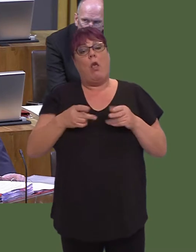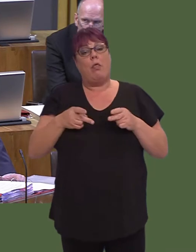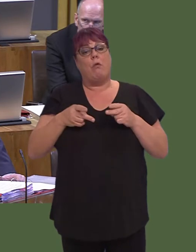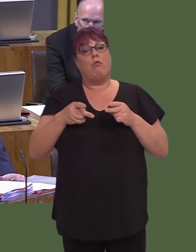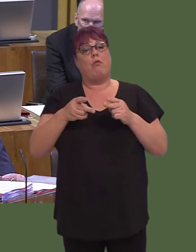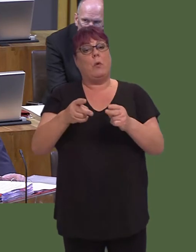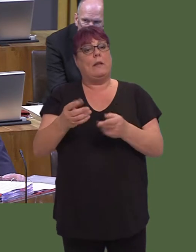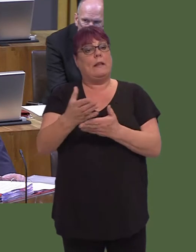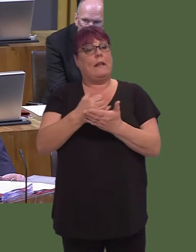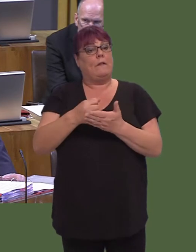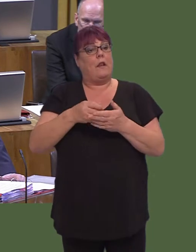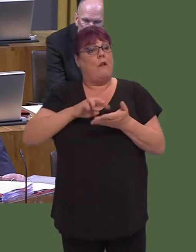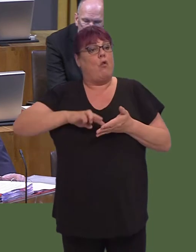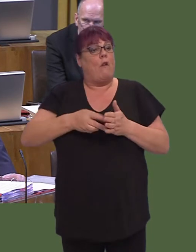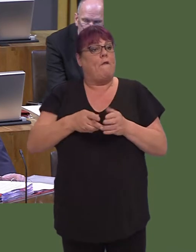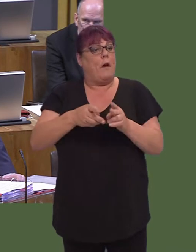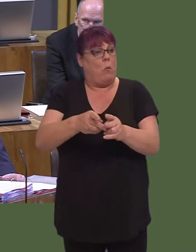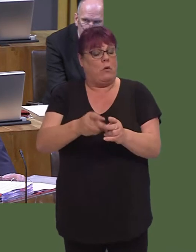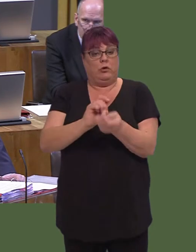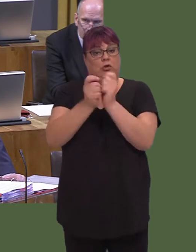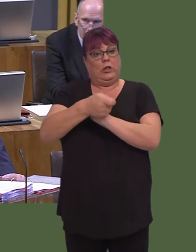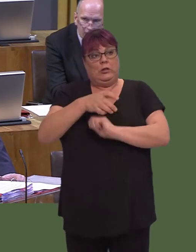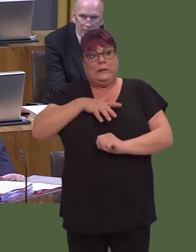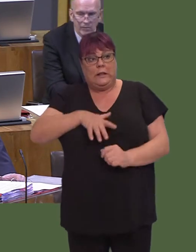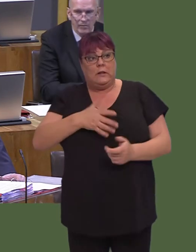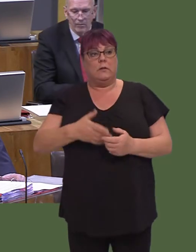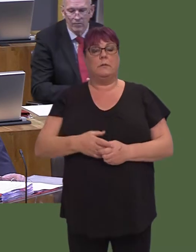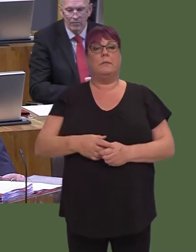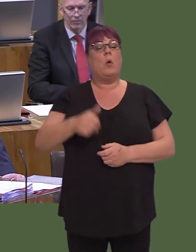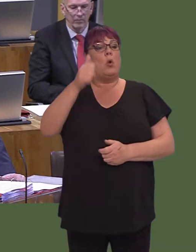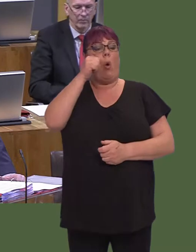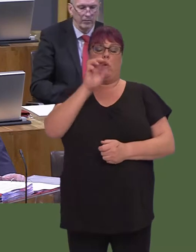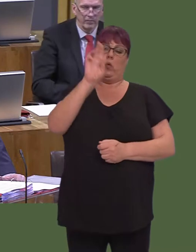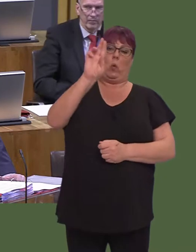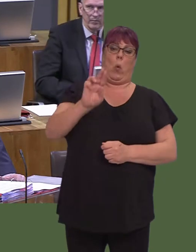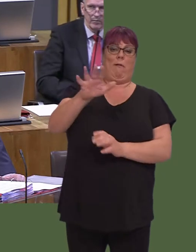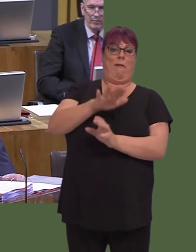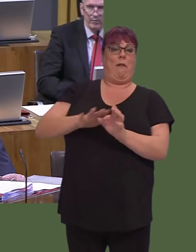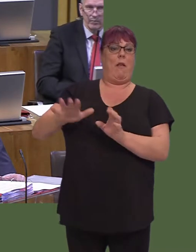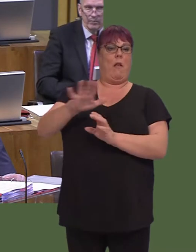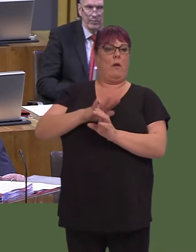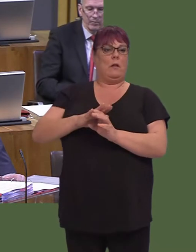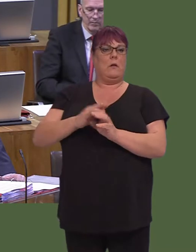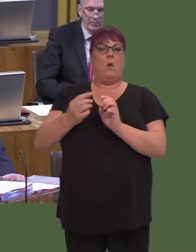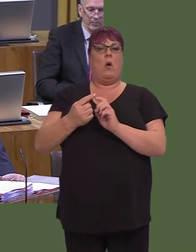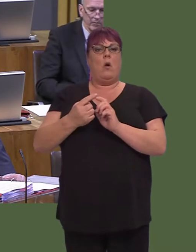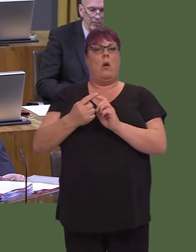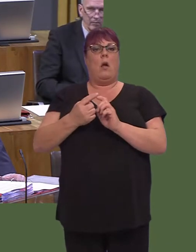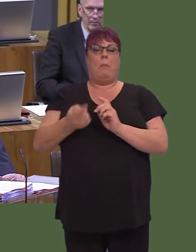A comprehensive review of speed limits near schools on or near trunk roads has been carried out.